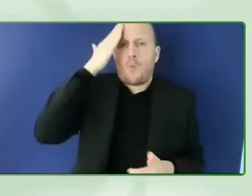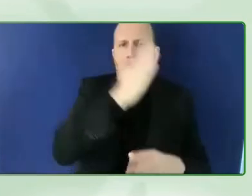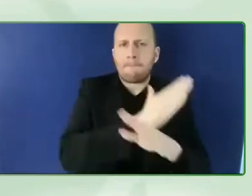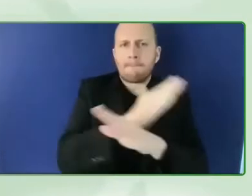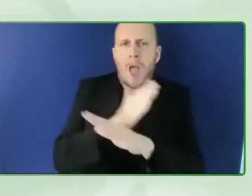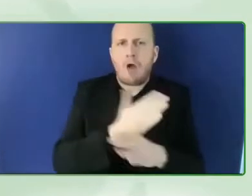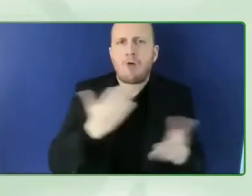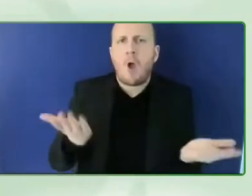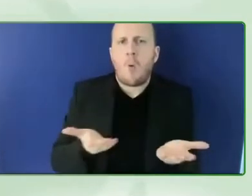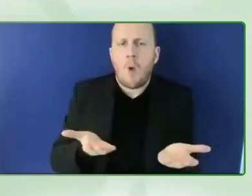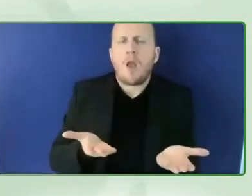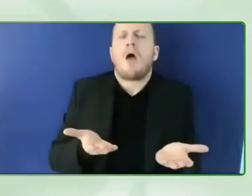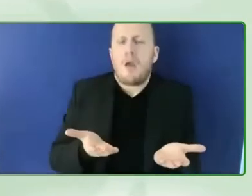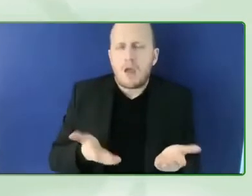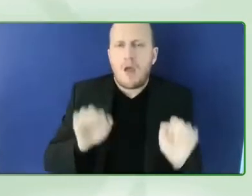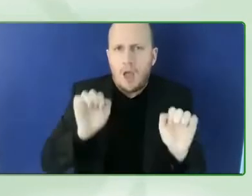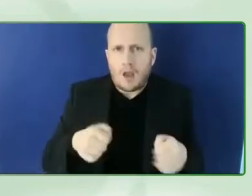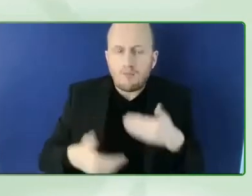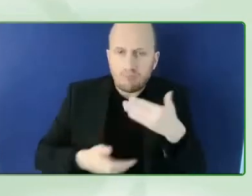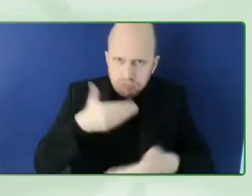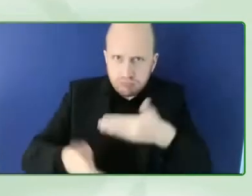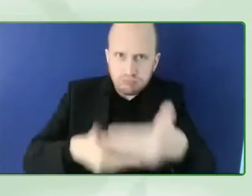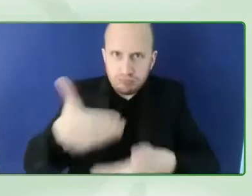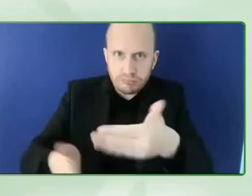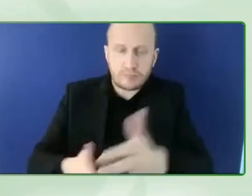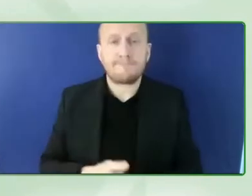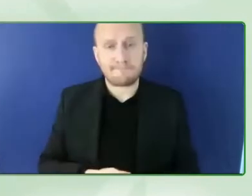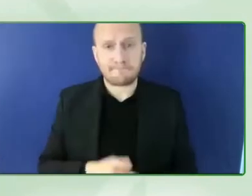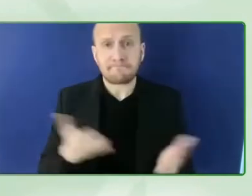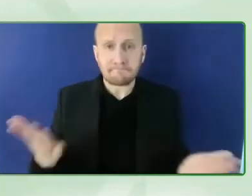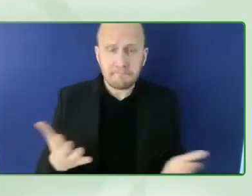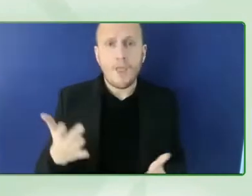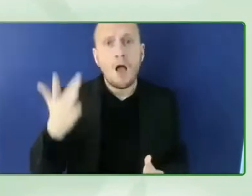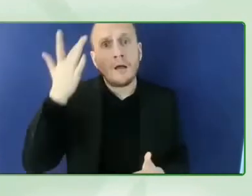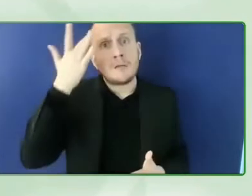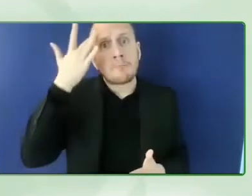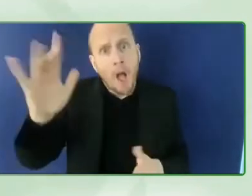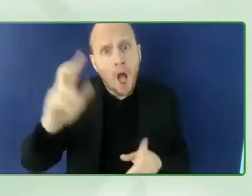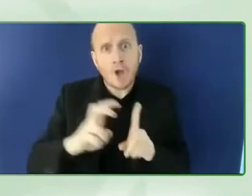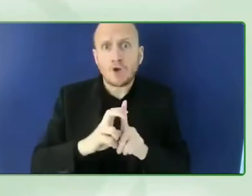mentioned on smart transportation focusing on taxes and we are about to focus on health care and